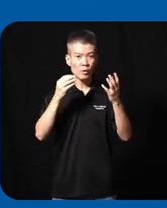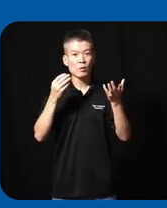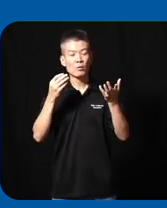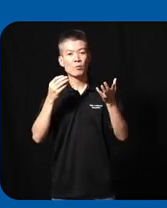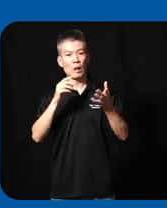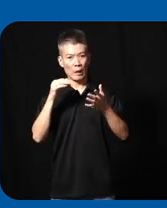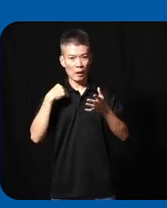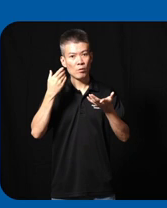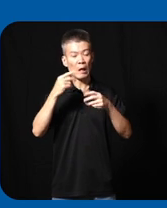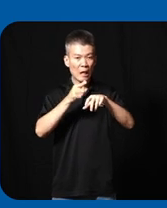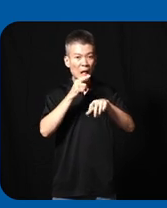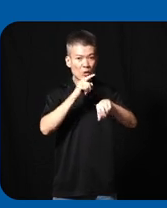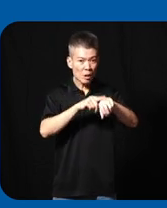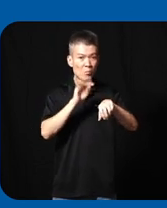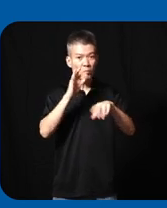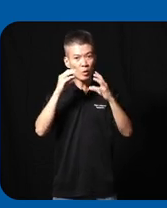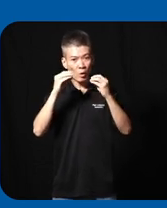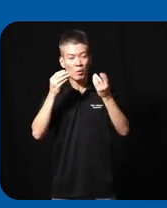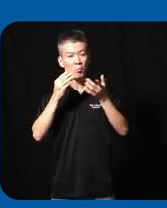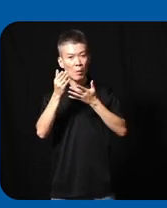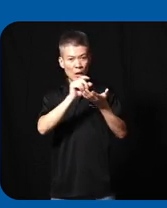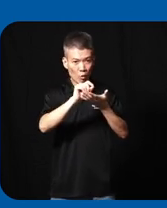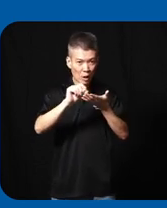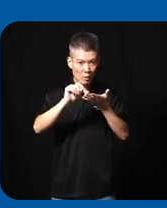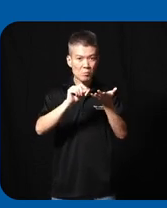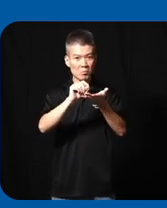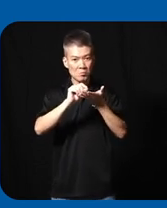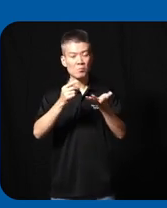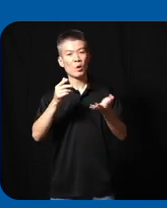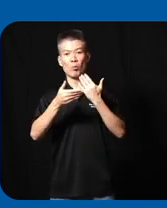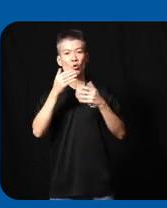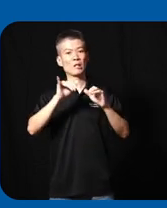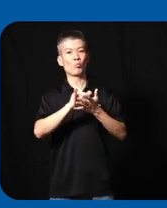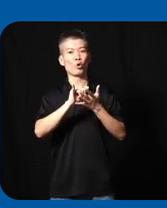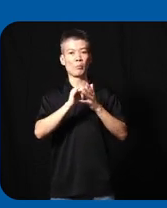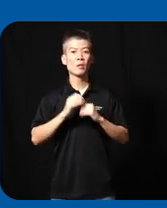for example during our lunch time if we have to talking by writing uh is is almost impossible